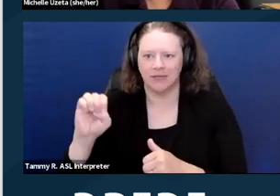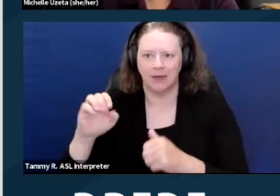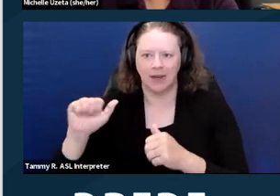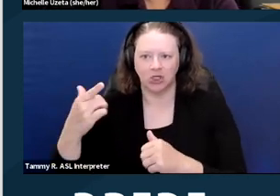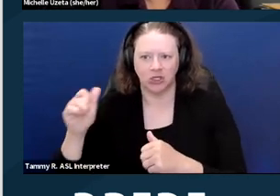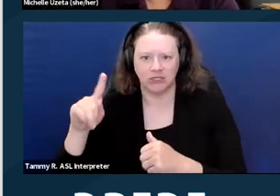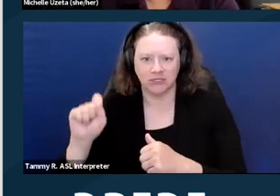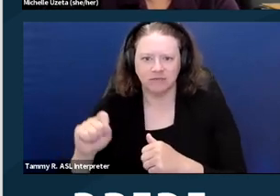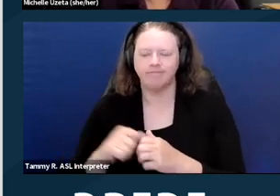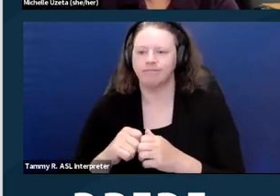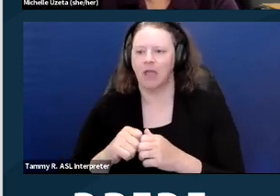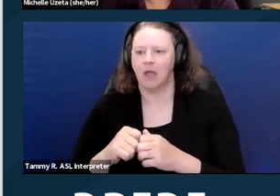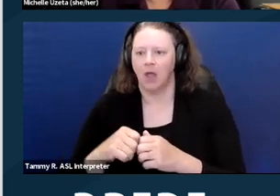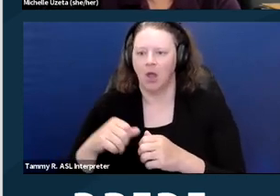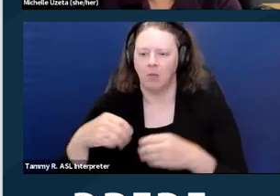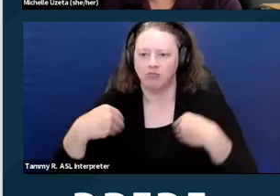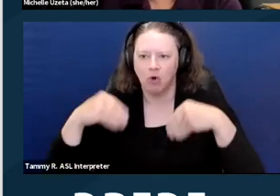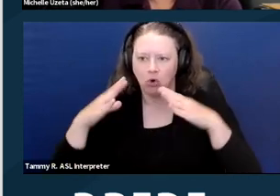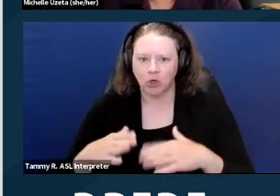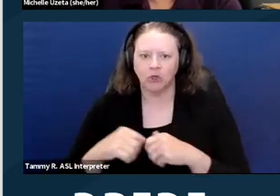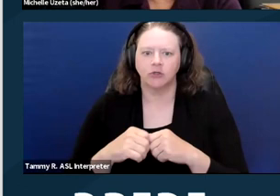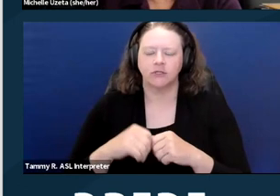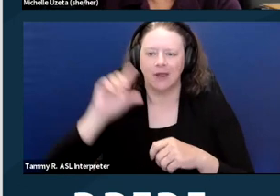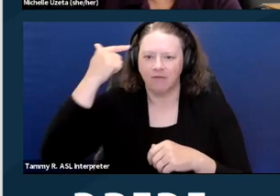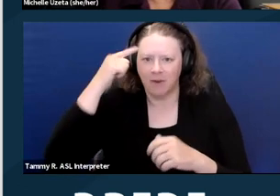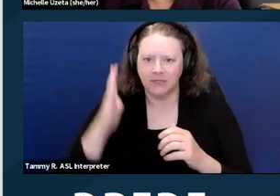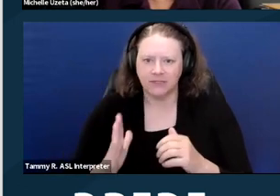governments, insurers, developers and builders,